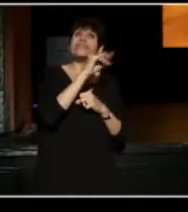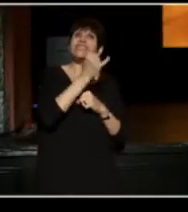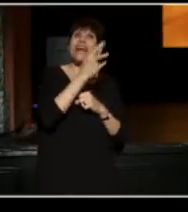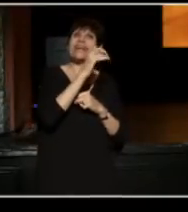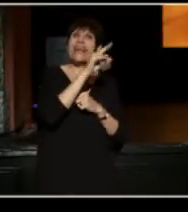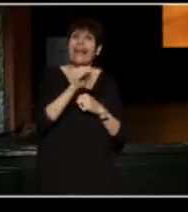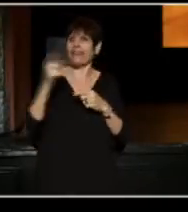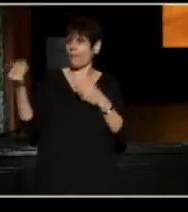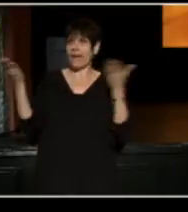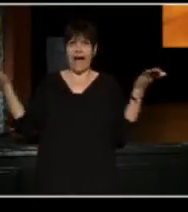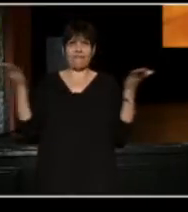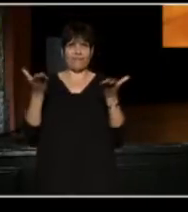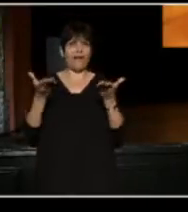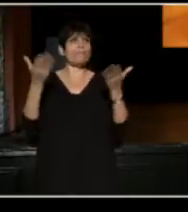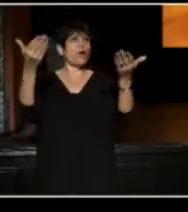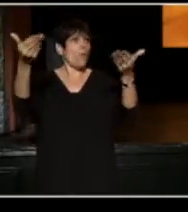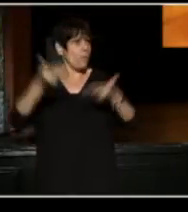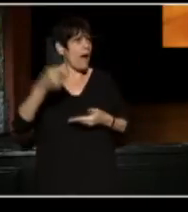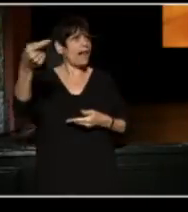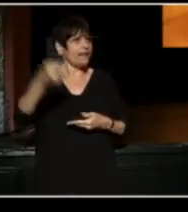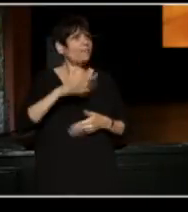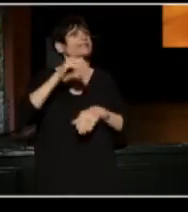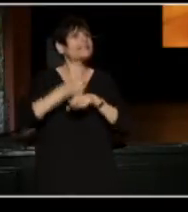to the great City of Cleveland established in 1796.